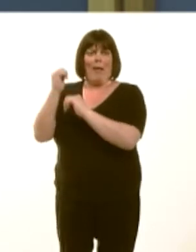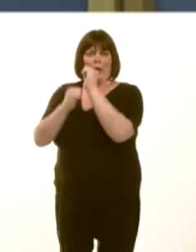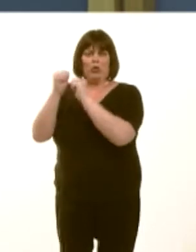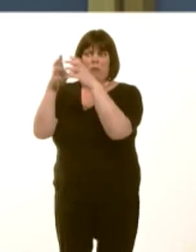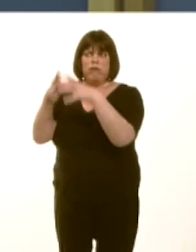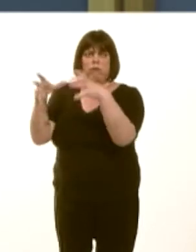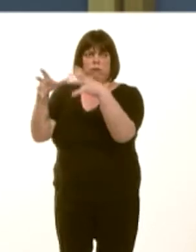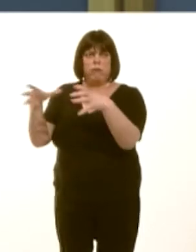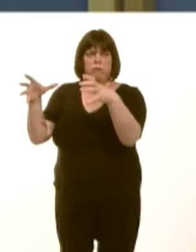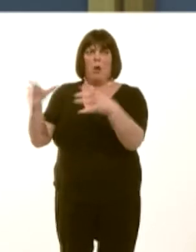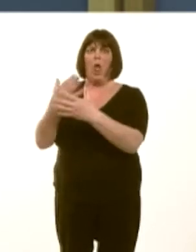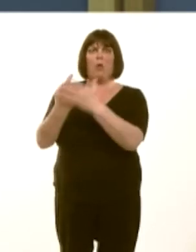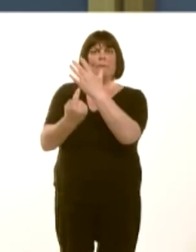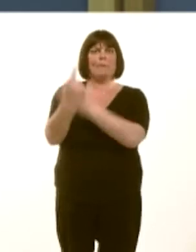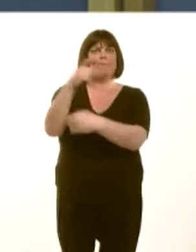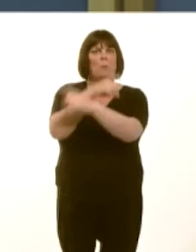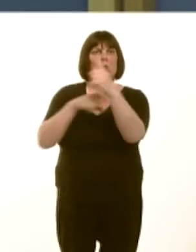many isolated communities.